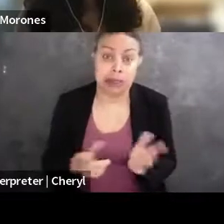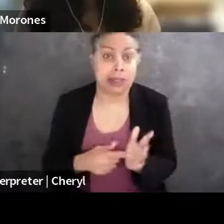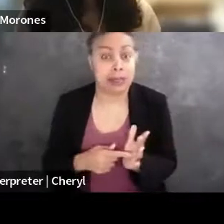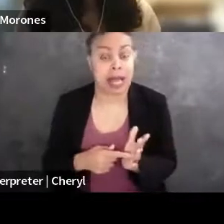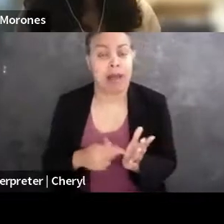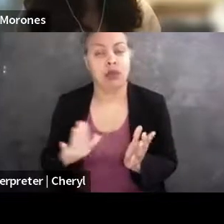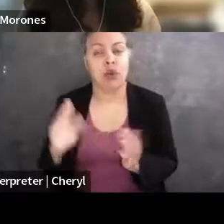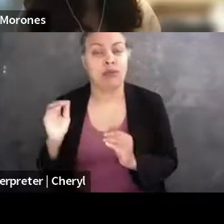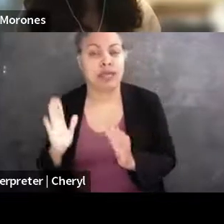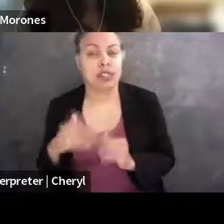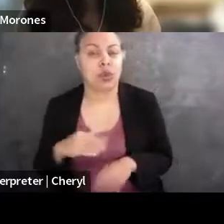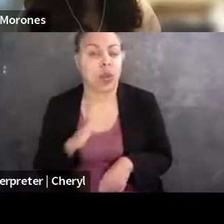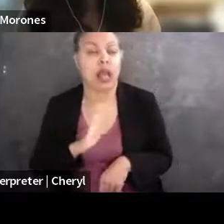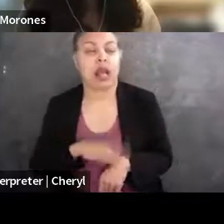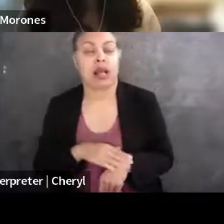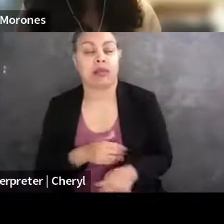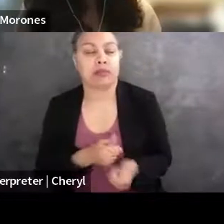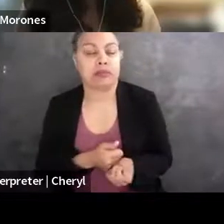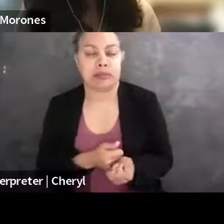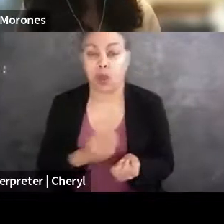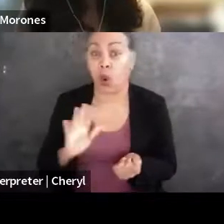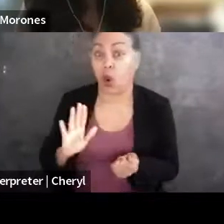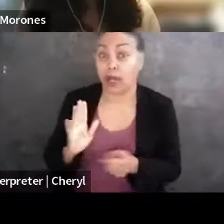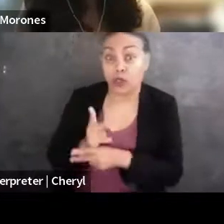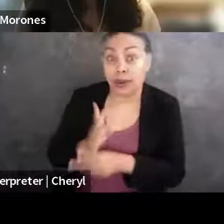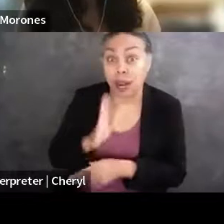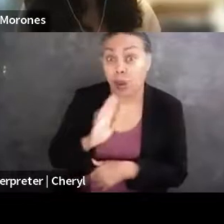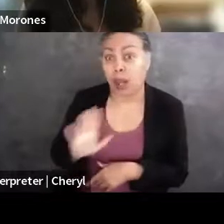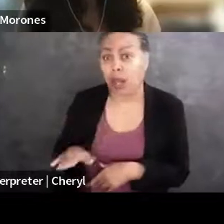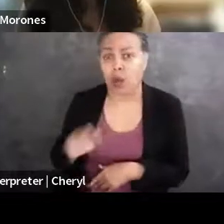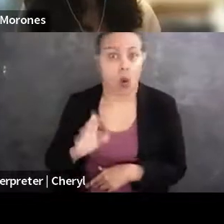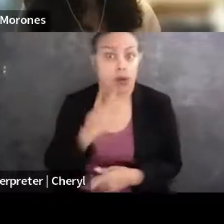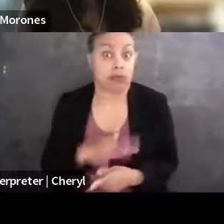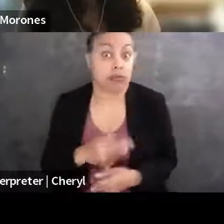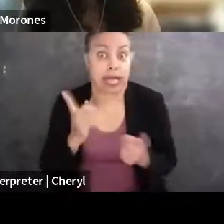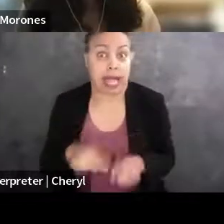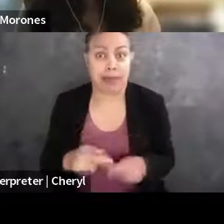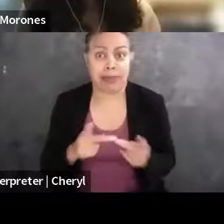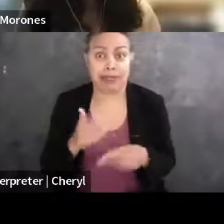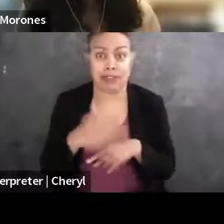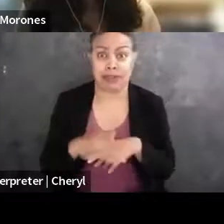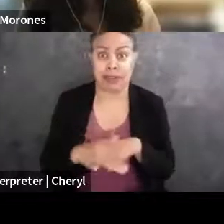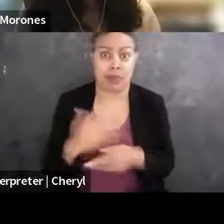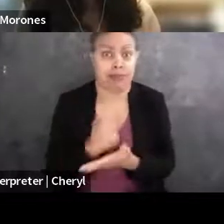or our clinical supervisor or just purely by chance, a position opens up, and that's how you get your foot in the door. So I think that's another dimension of that